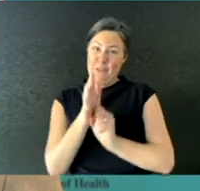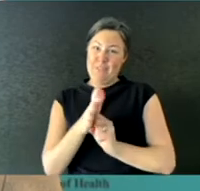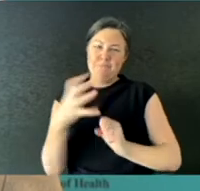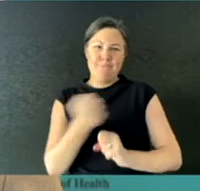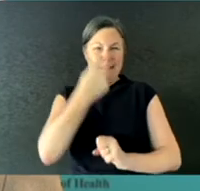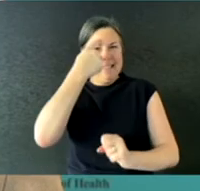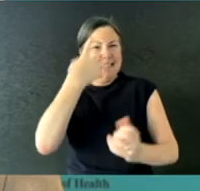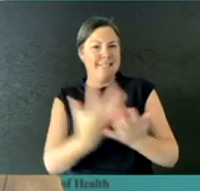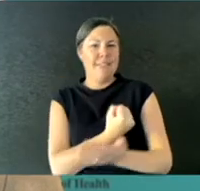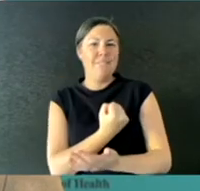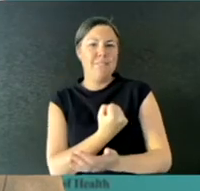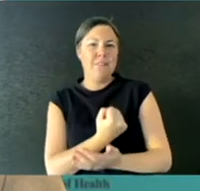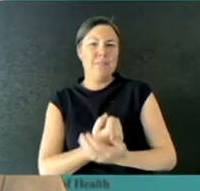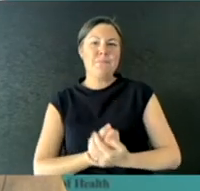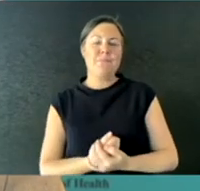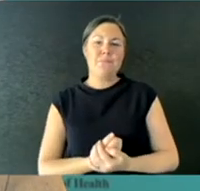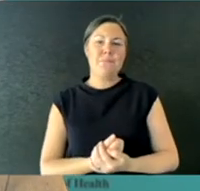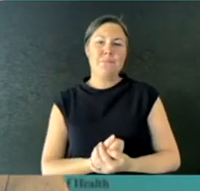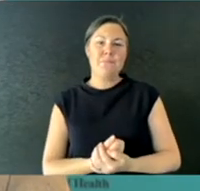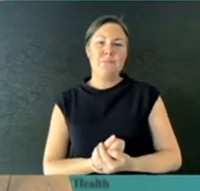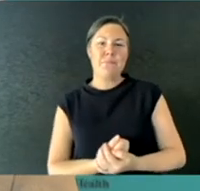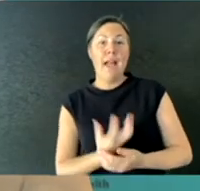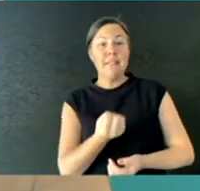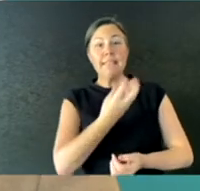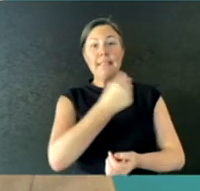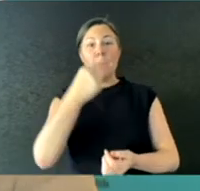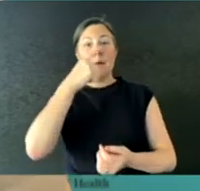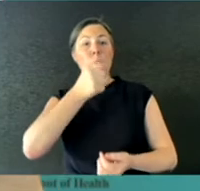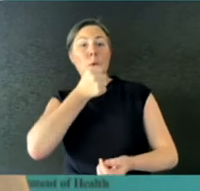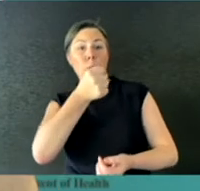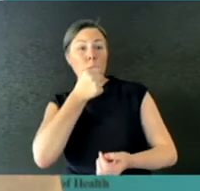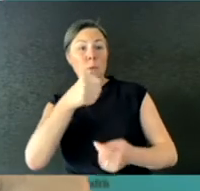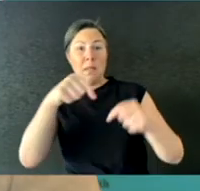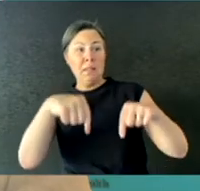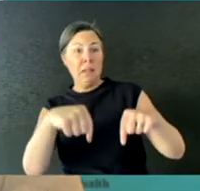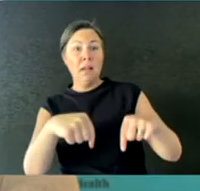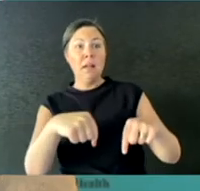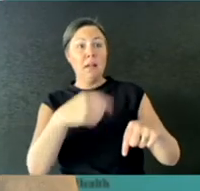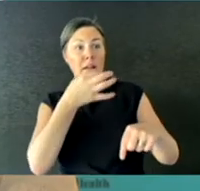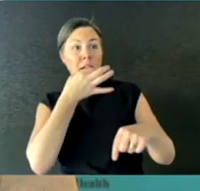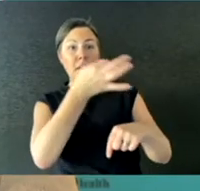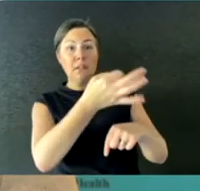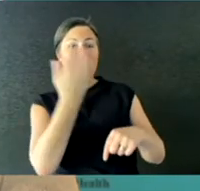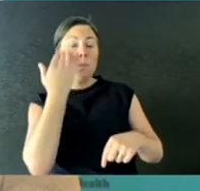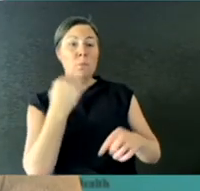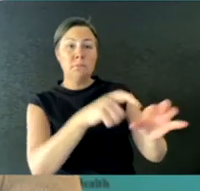I've got some in the room and some on the phone, so I will just go to Tamsin to start with? QUESTION: Yeah.